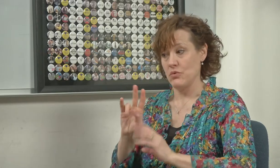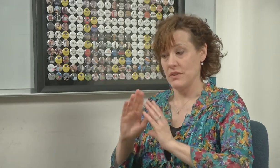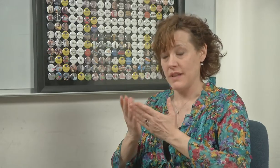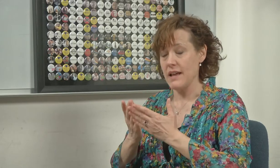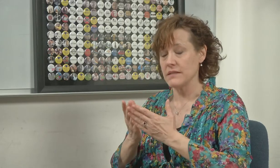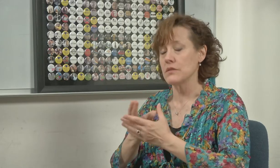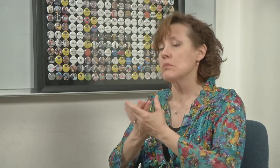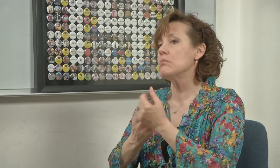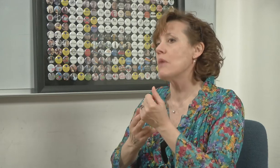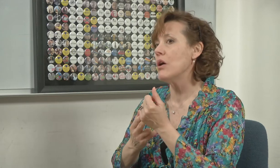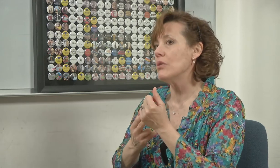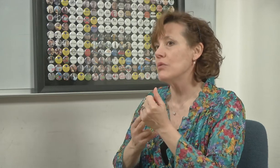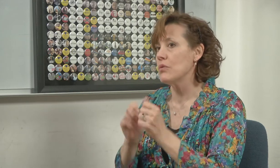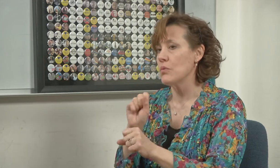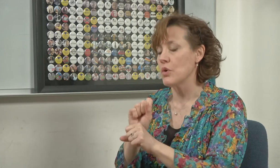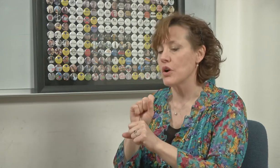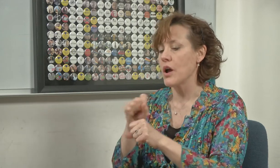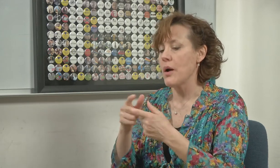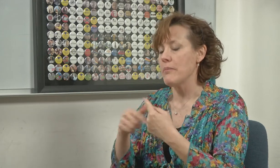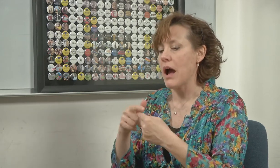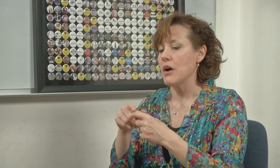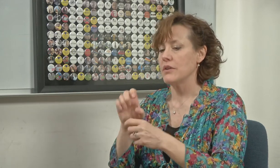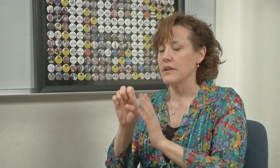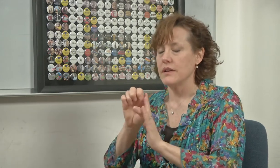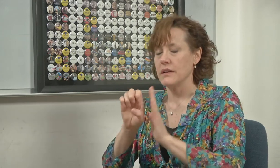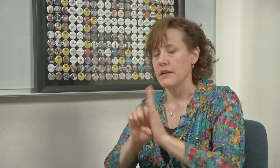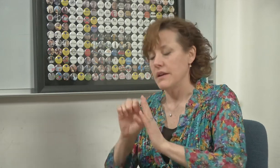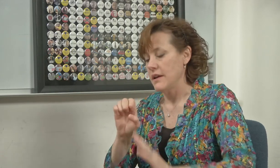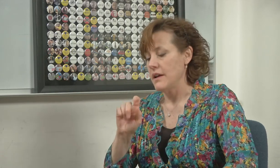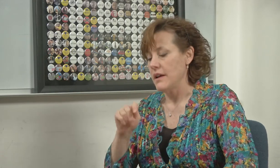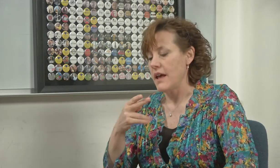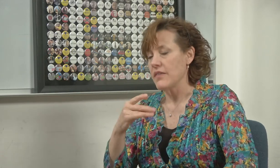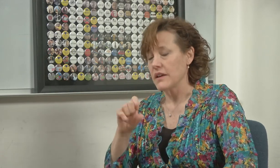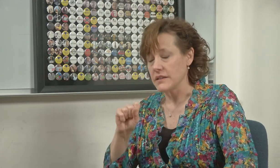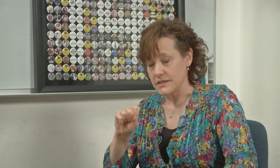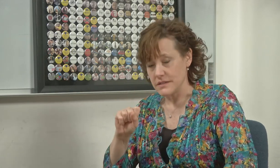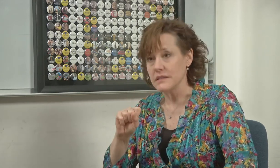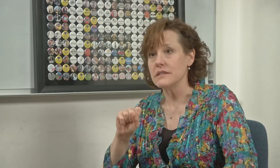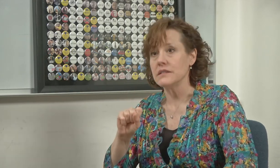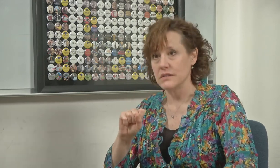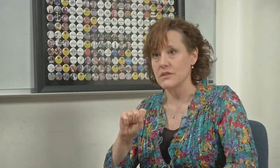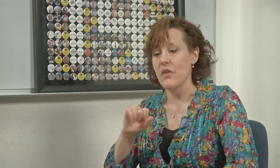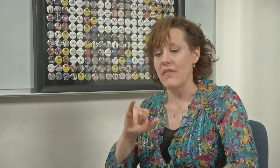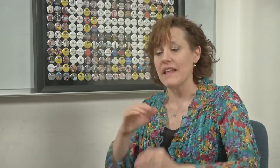My two classes both work on the subject of ethics.